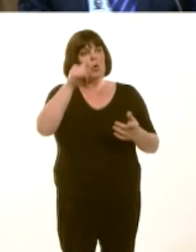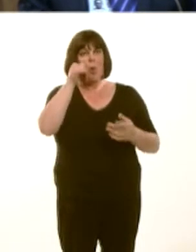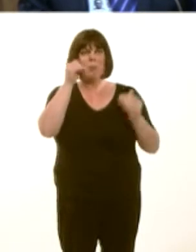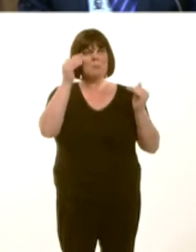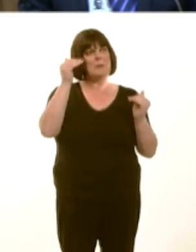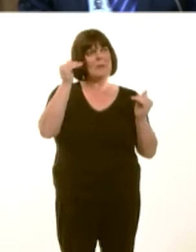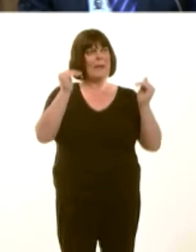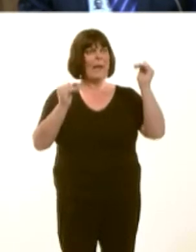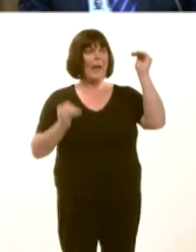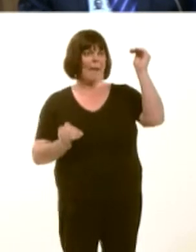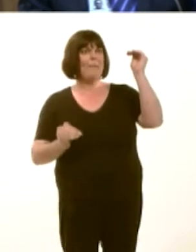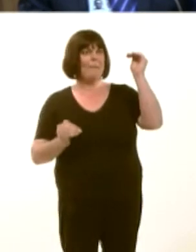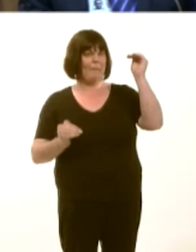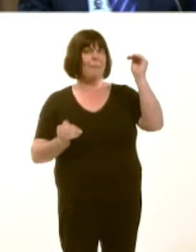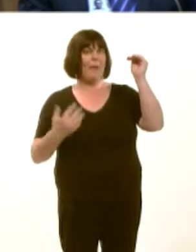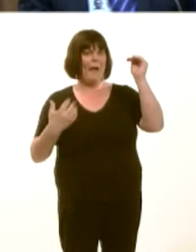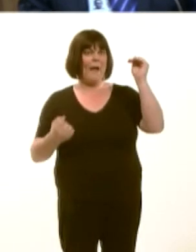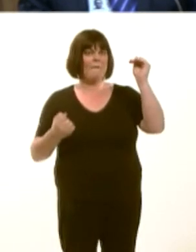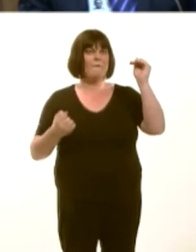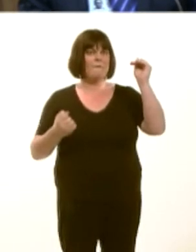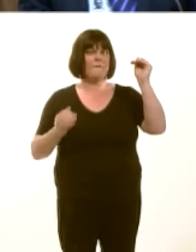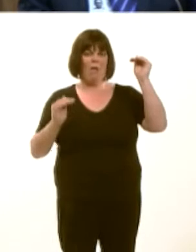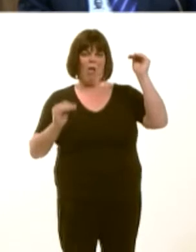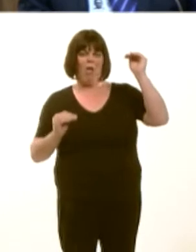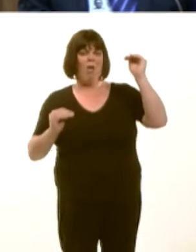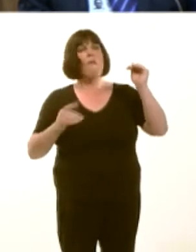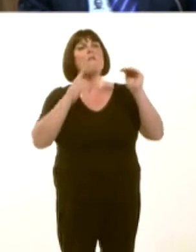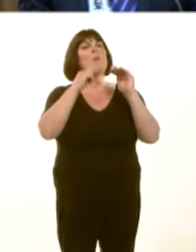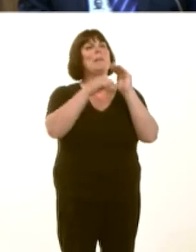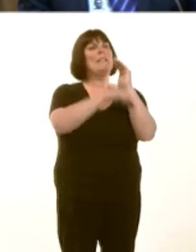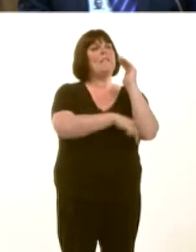Rym niín gwybod bod unrhyw dwf economaidd yn fregus iawn ac felly rym niín gwybod taw